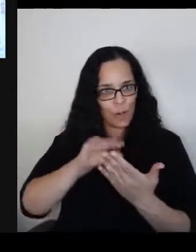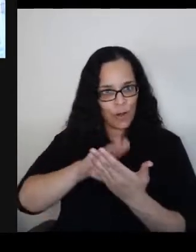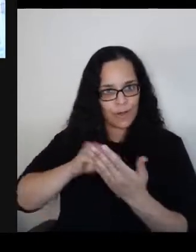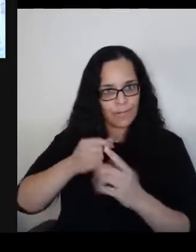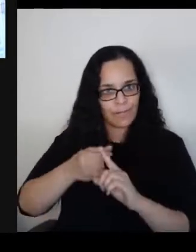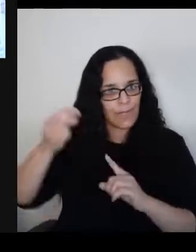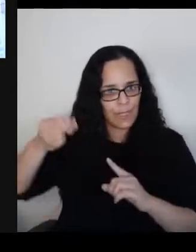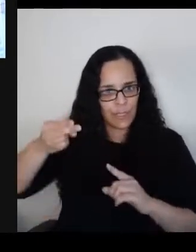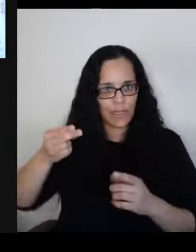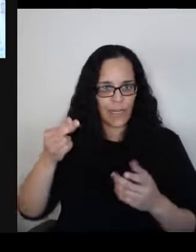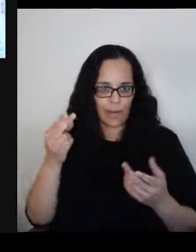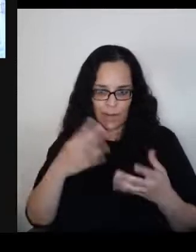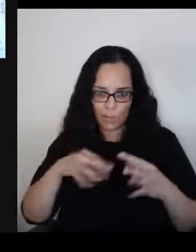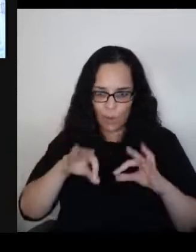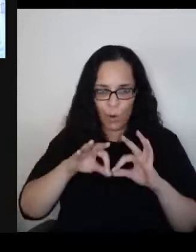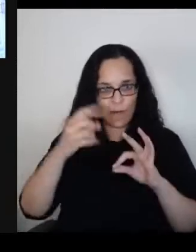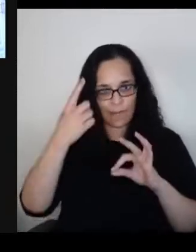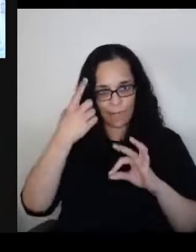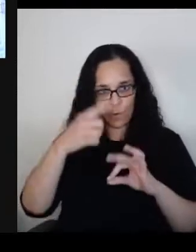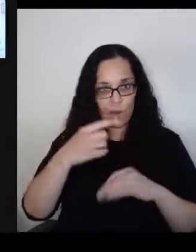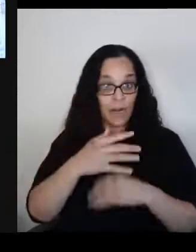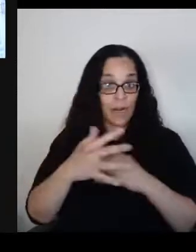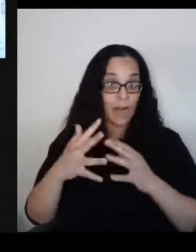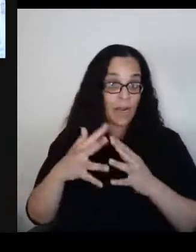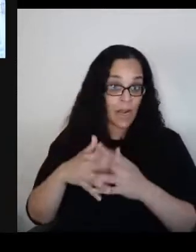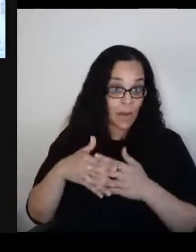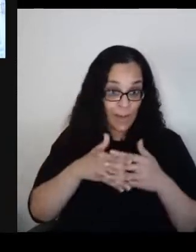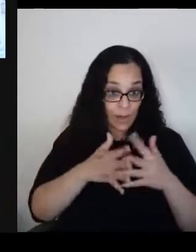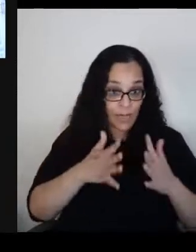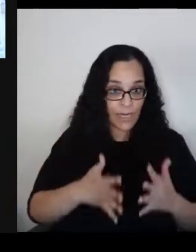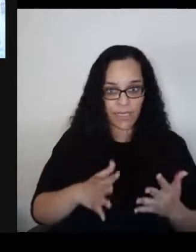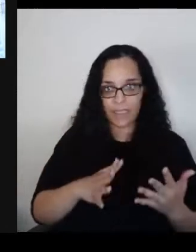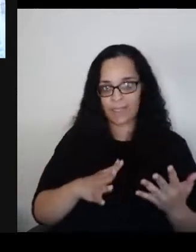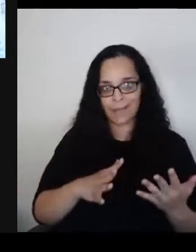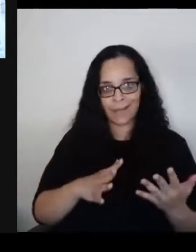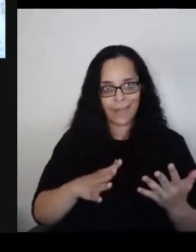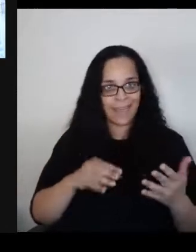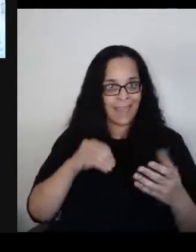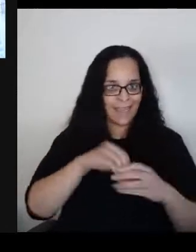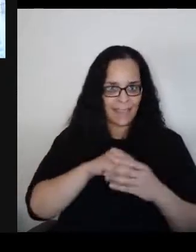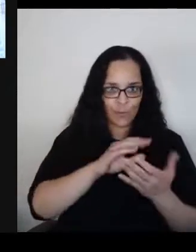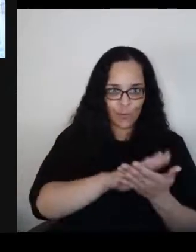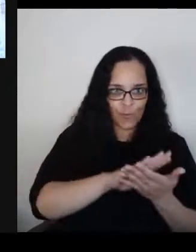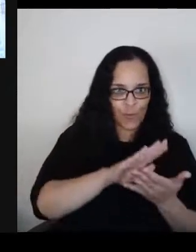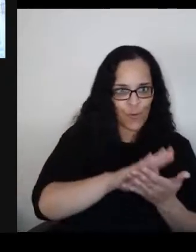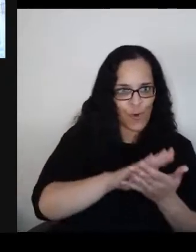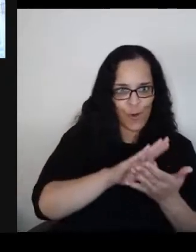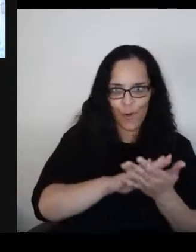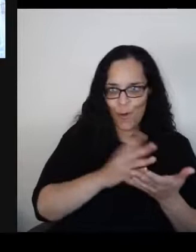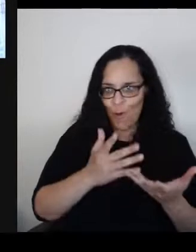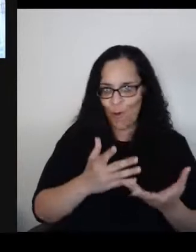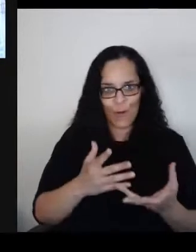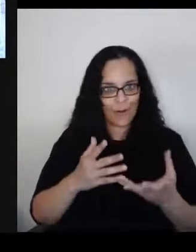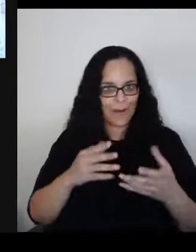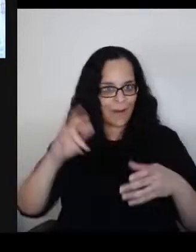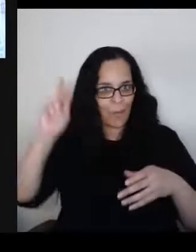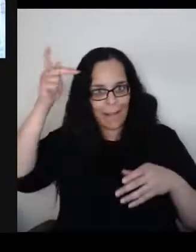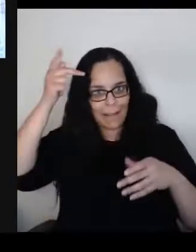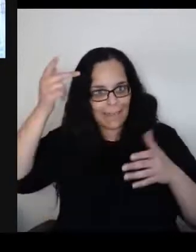Whether they are fourth graders or whether they are elected officials to understand and internalize? So Mike, why don't we start with you?